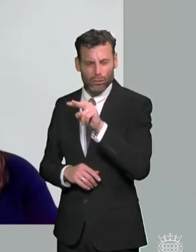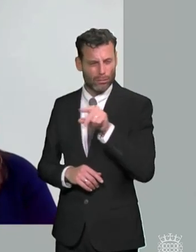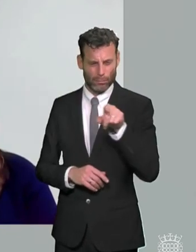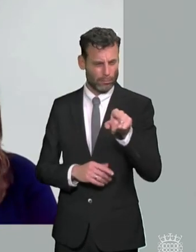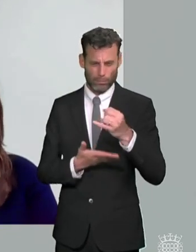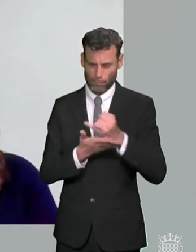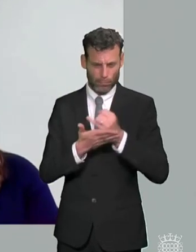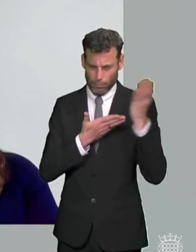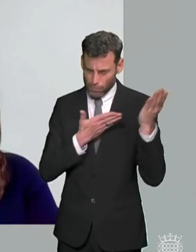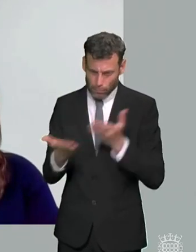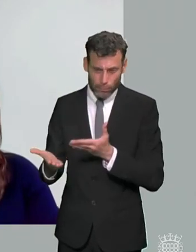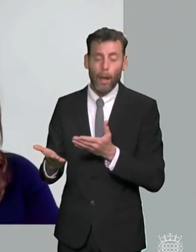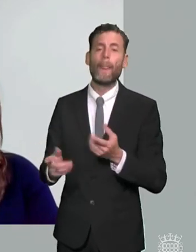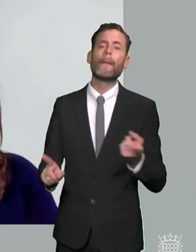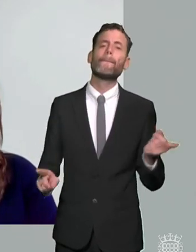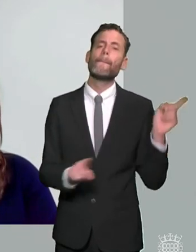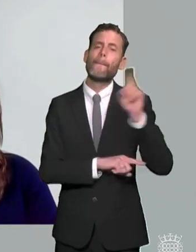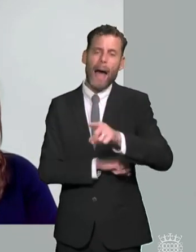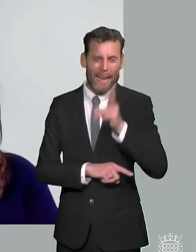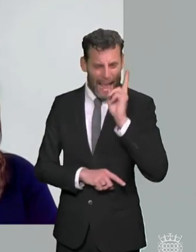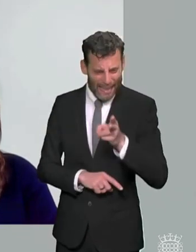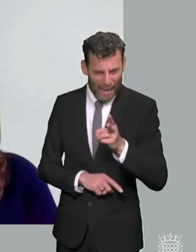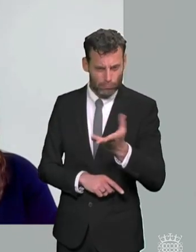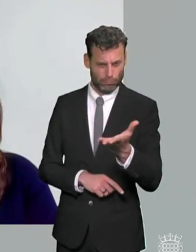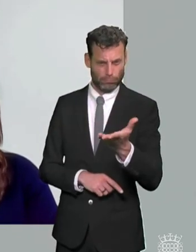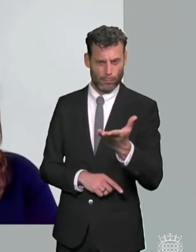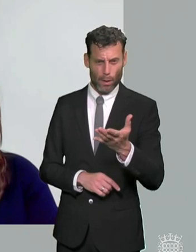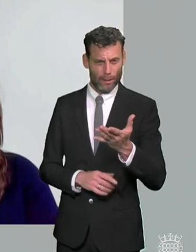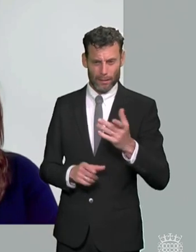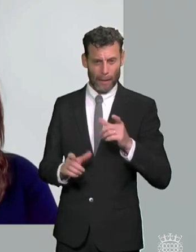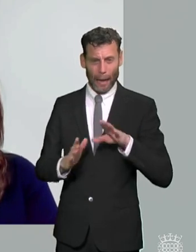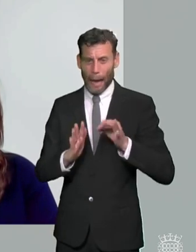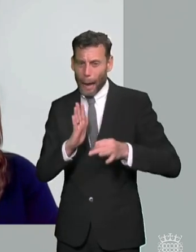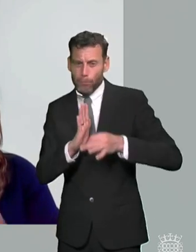you know progress against those areas of weakness was dire and and then it's taken